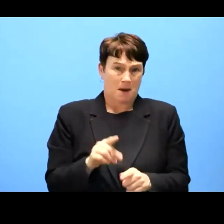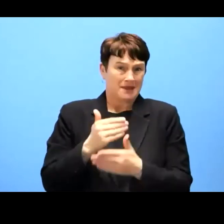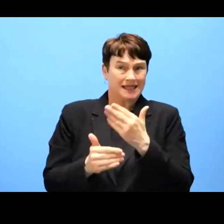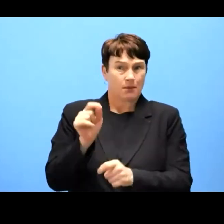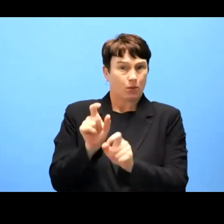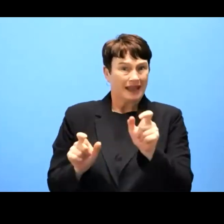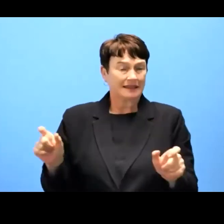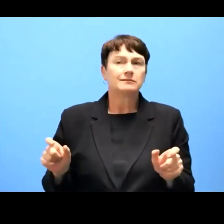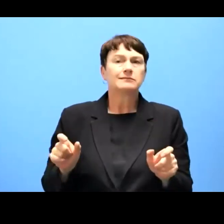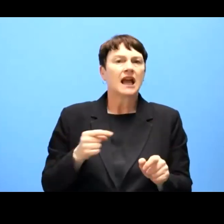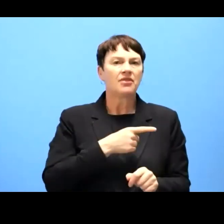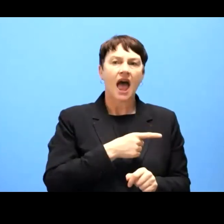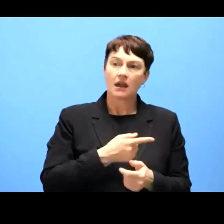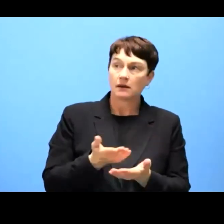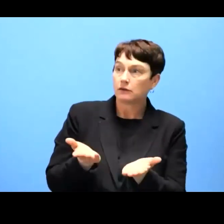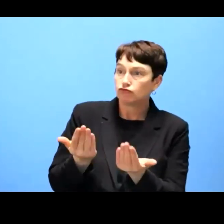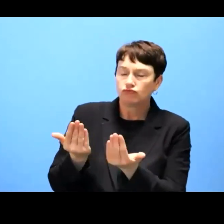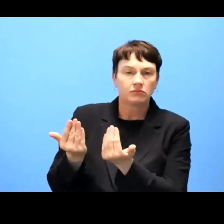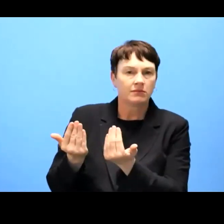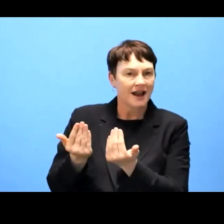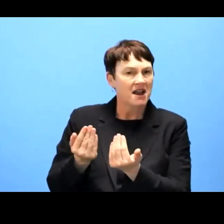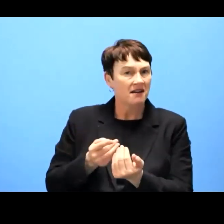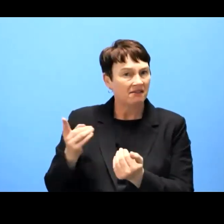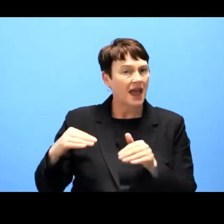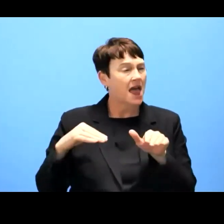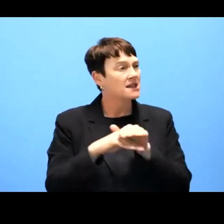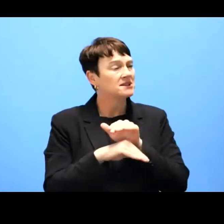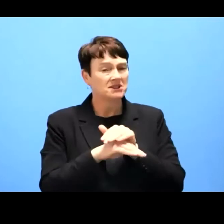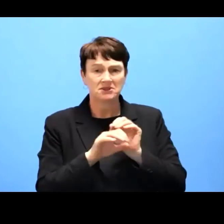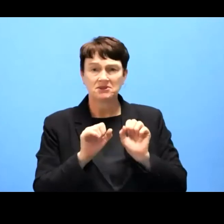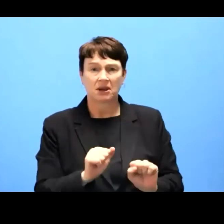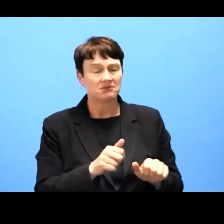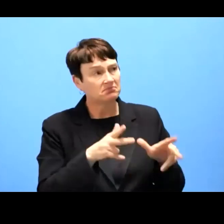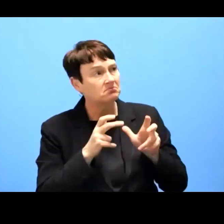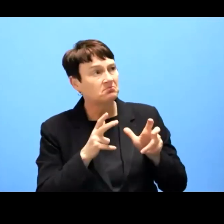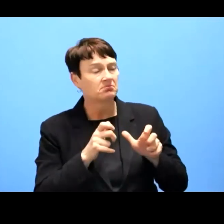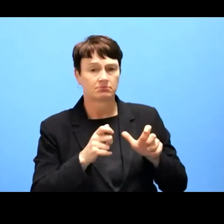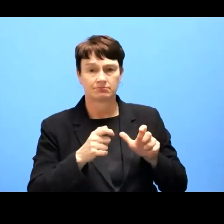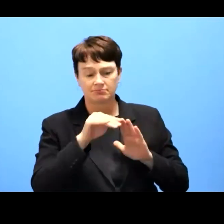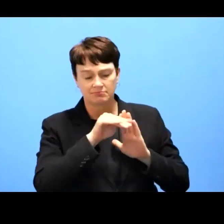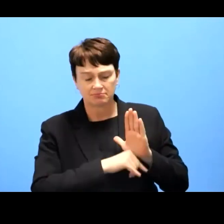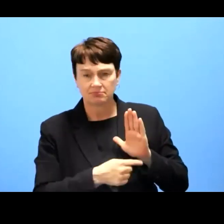regular way of providing your input to the European Commission.